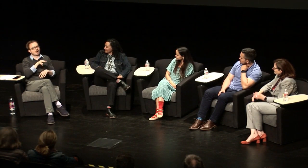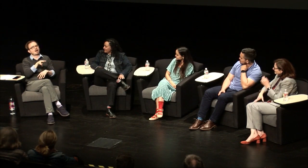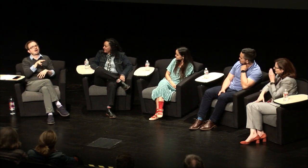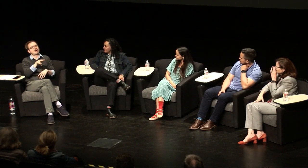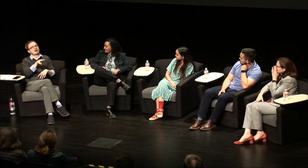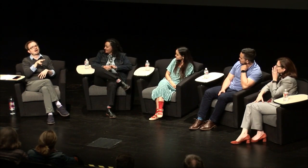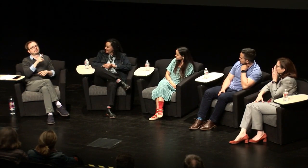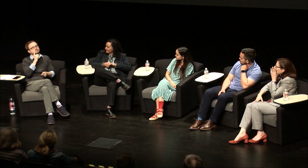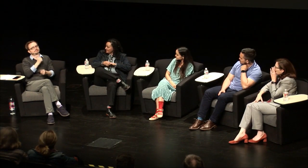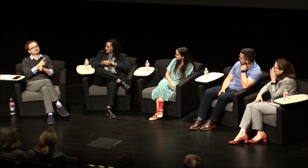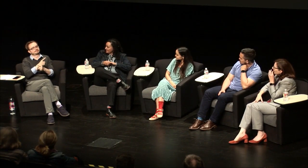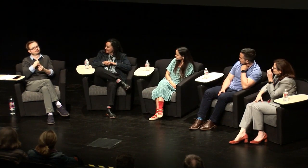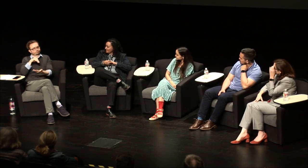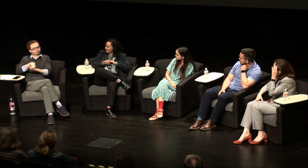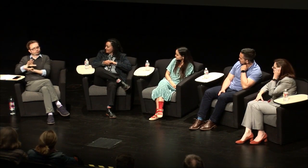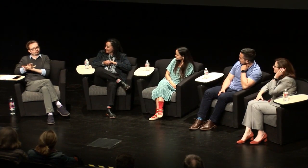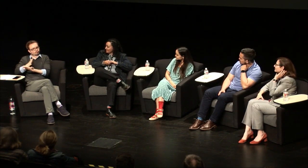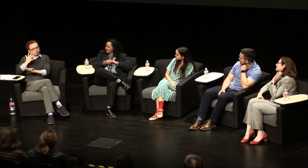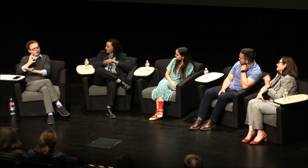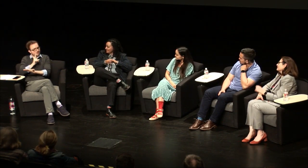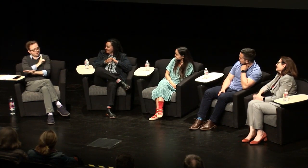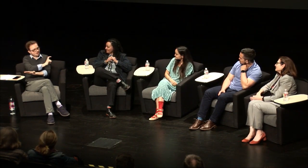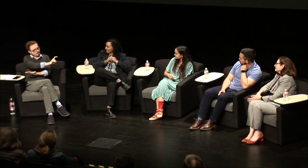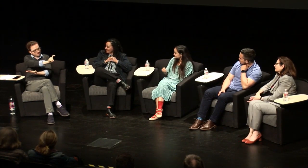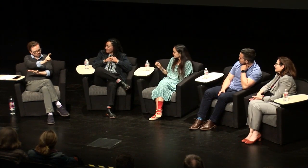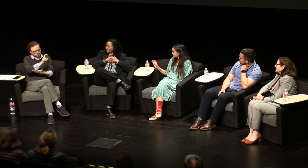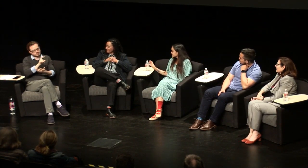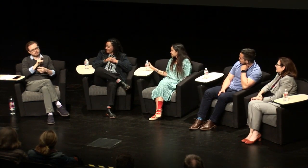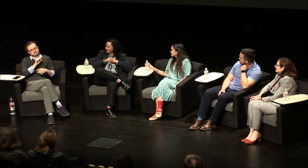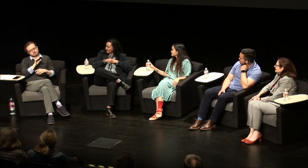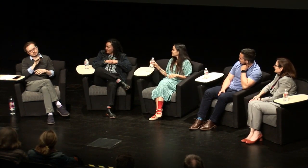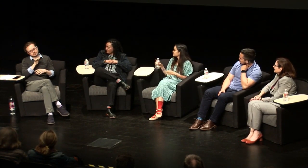preparation for this and something he said stuck with me and I wanted to kind